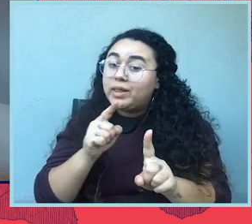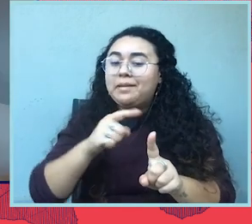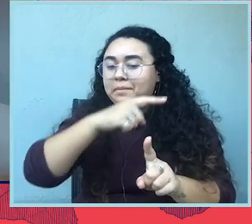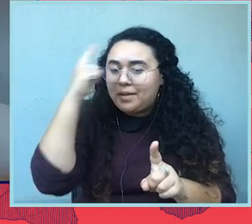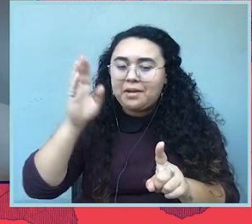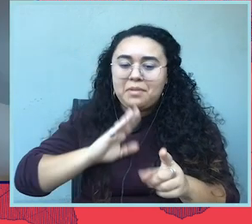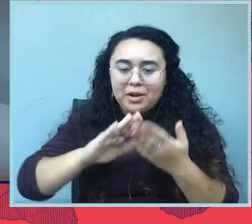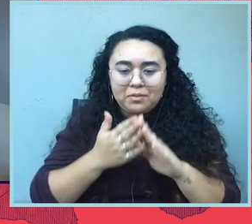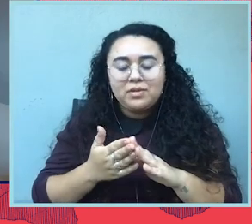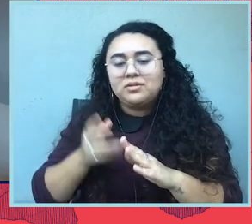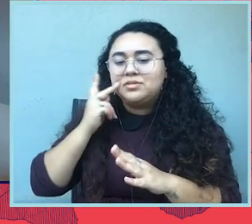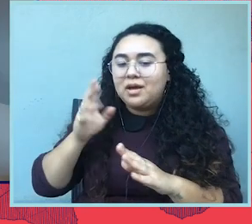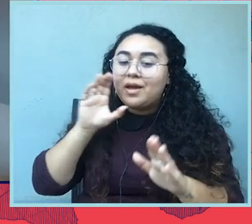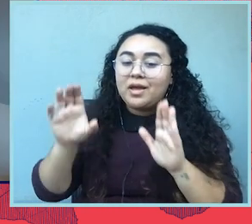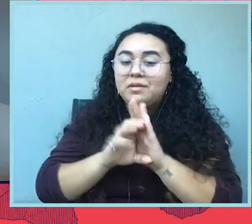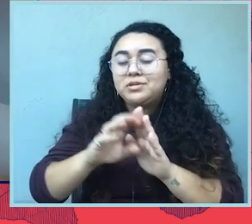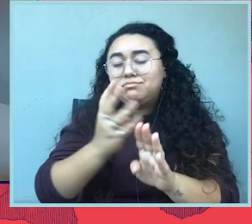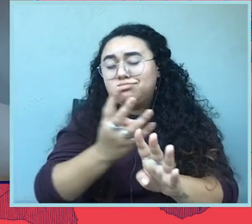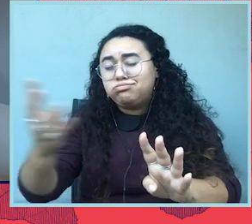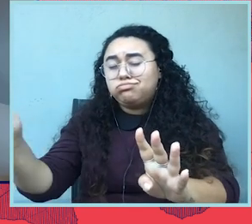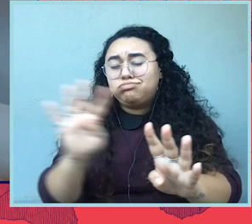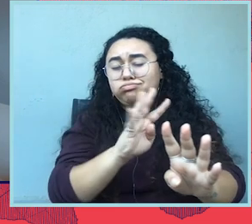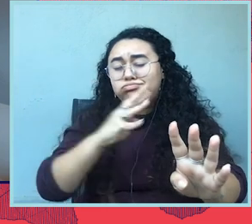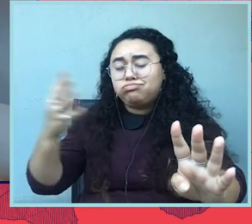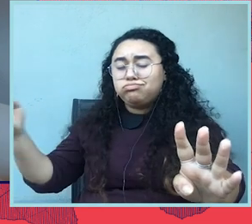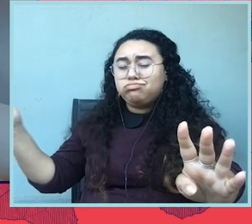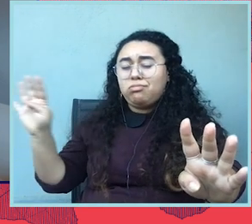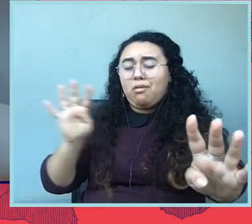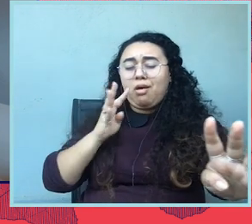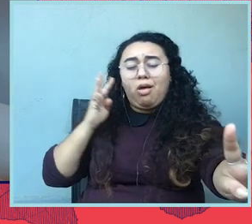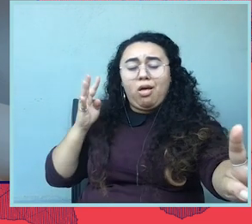We all saw images of the snaking lines that stretched as far as the eye could see during